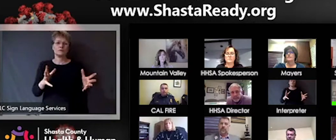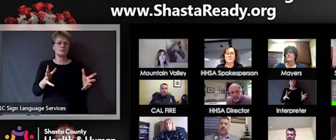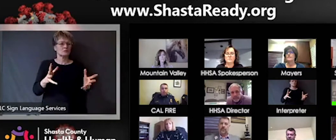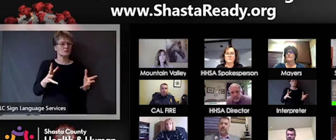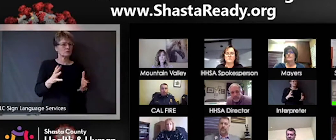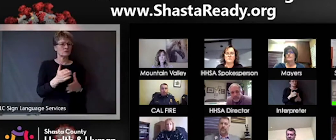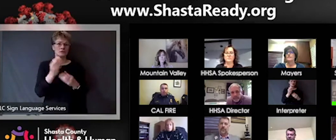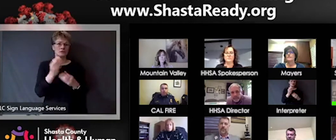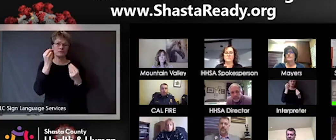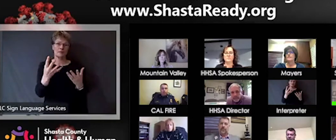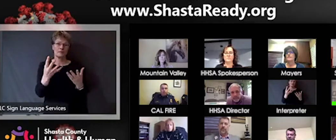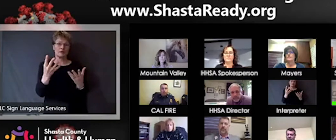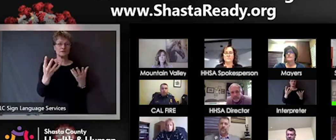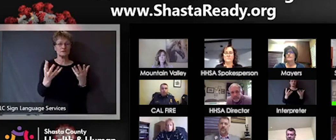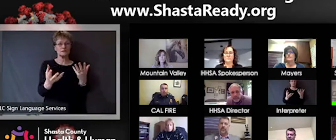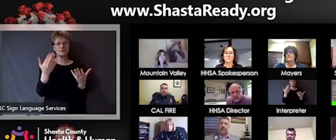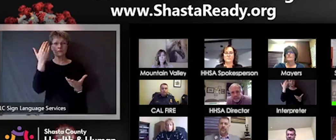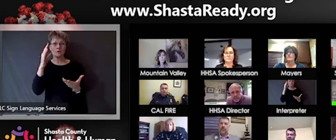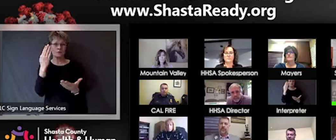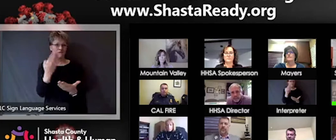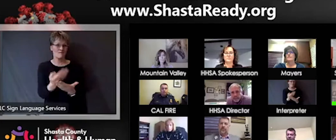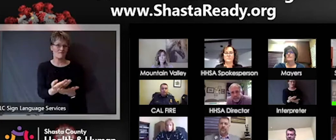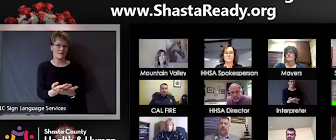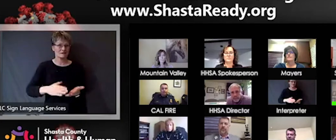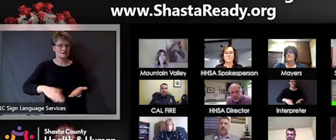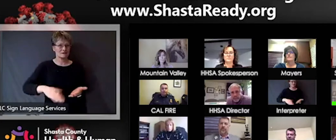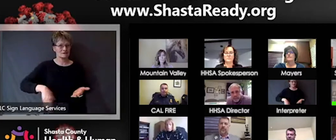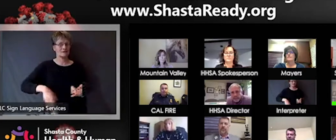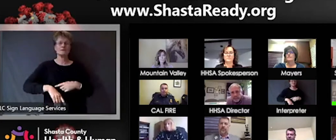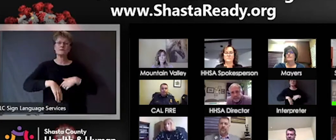The state guidance is coming out with the new newest